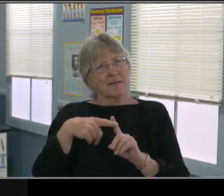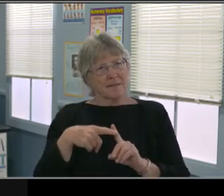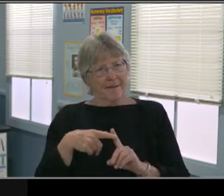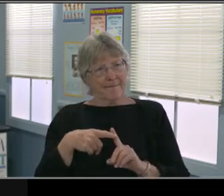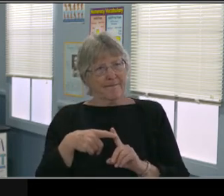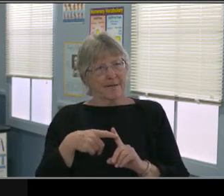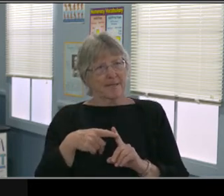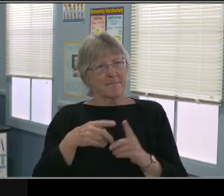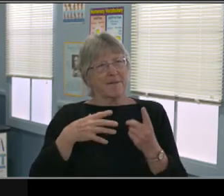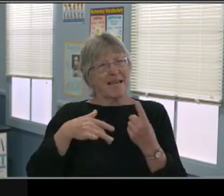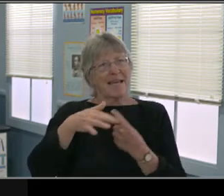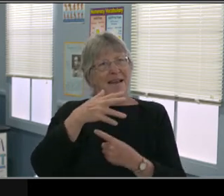That's a bad idea.